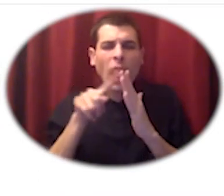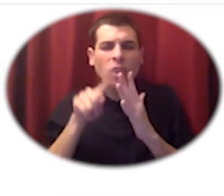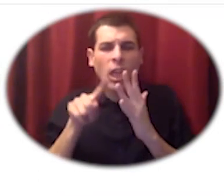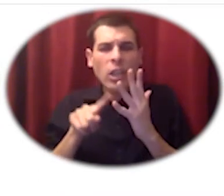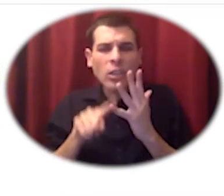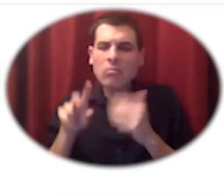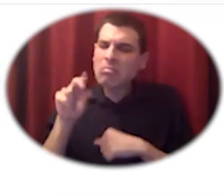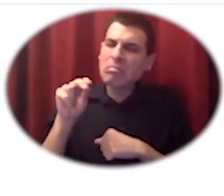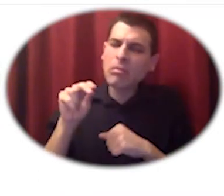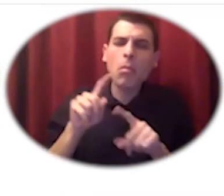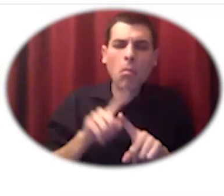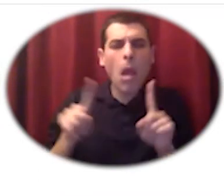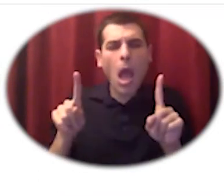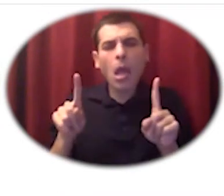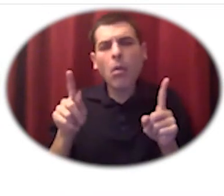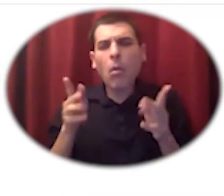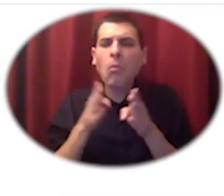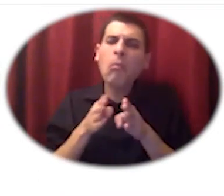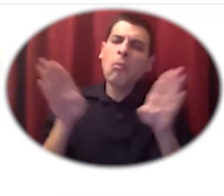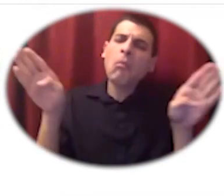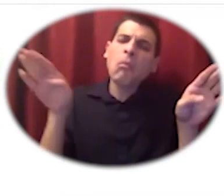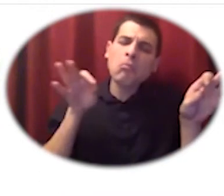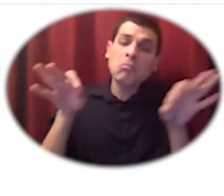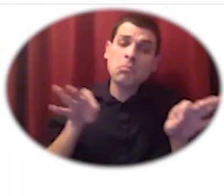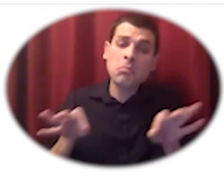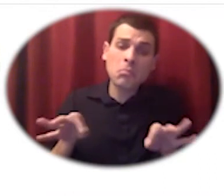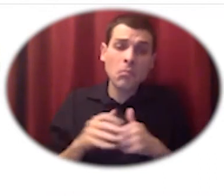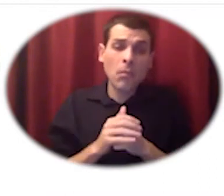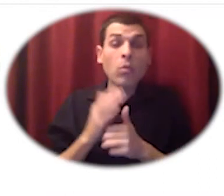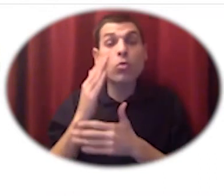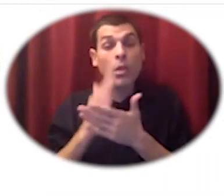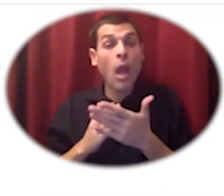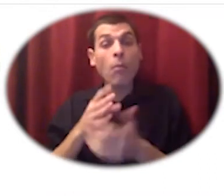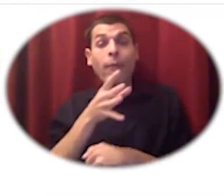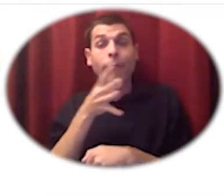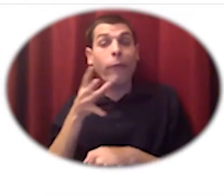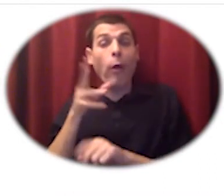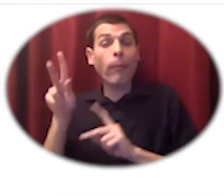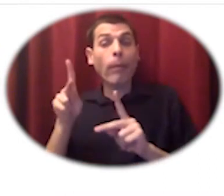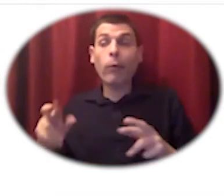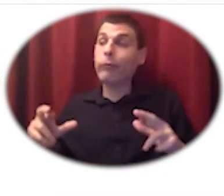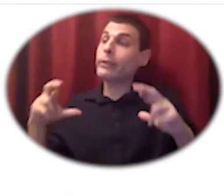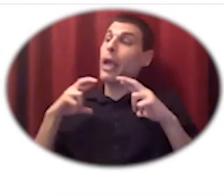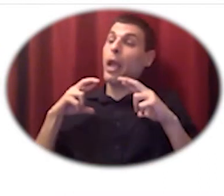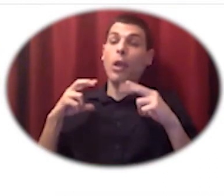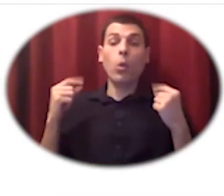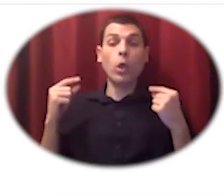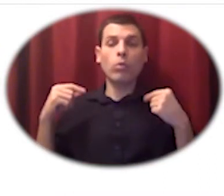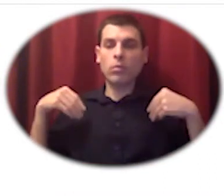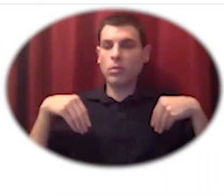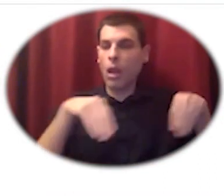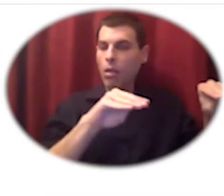um but the retiring farm owners um sold the farm to agrarian trust um uh